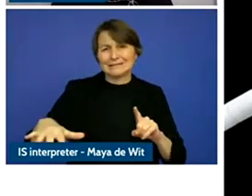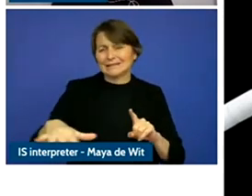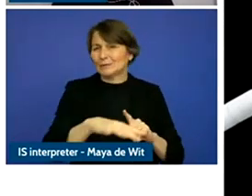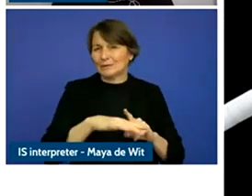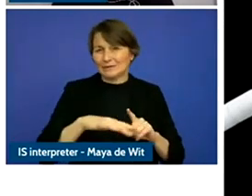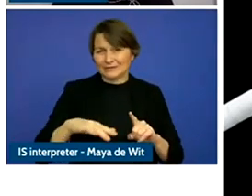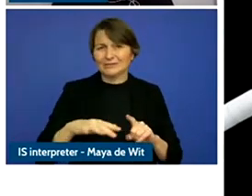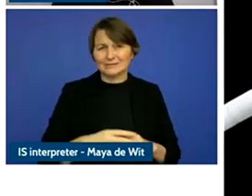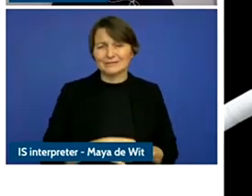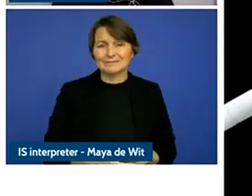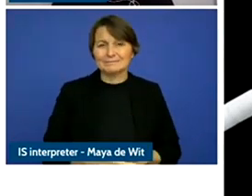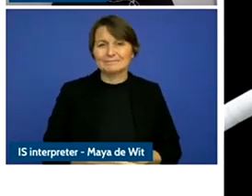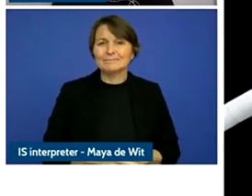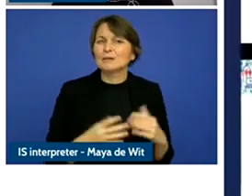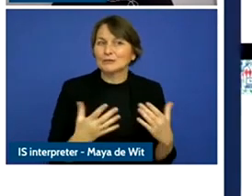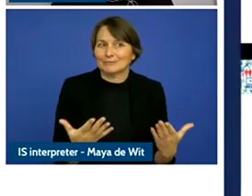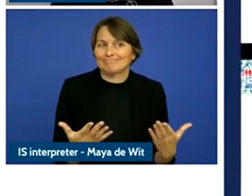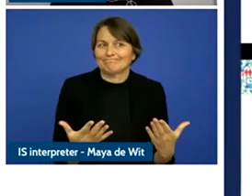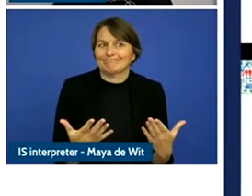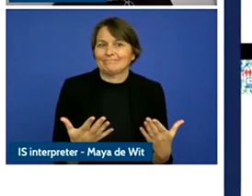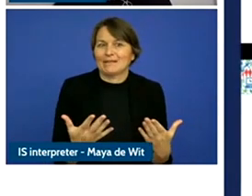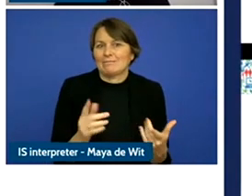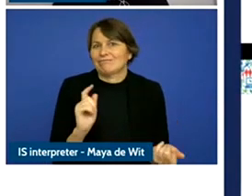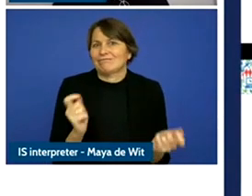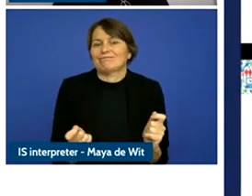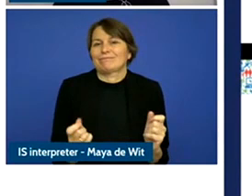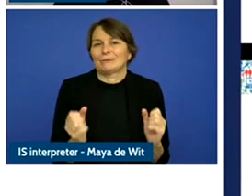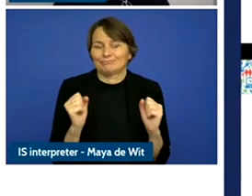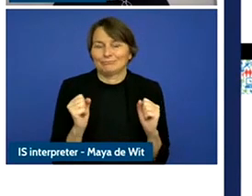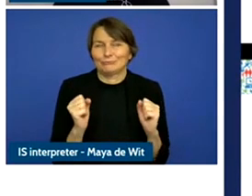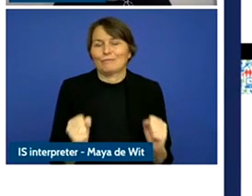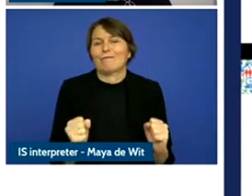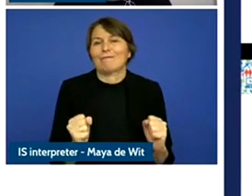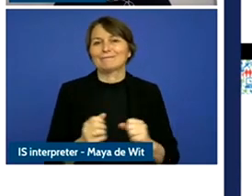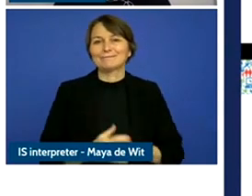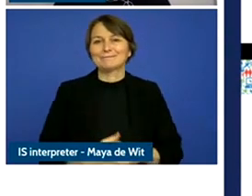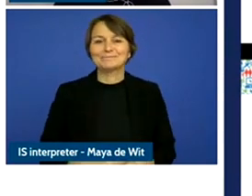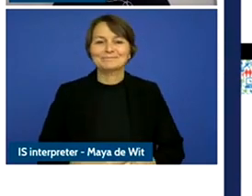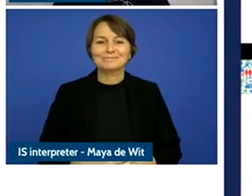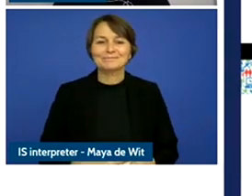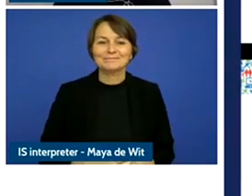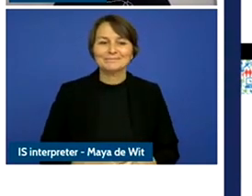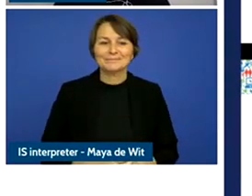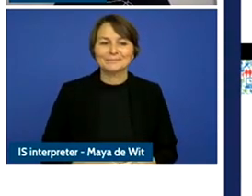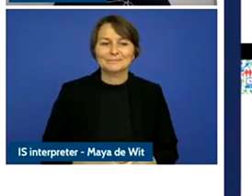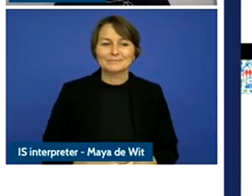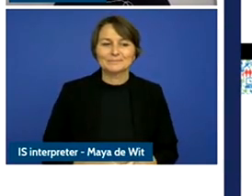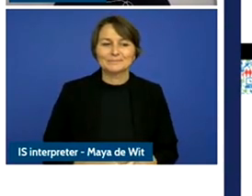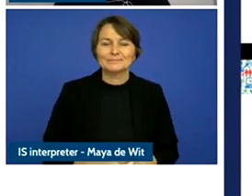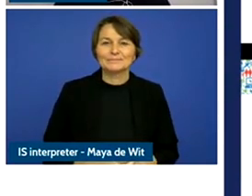about youth and their digital lives. And what has also changed and what was mentioned by Karl